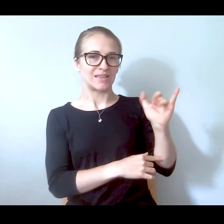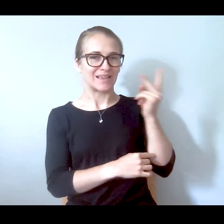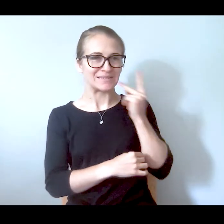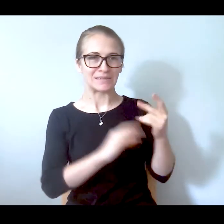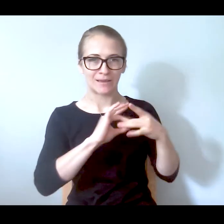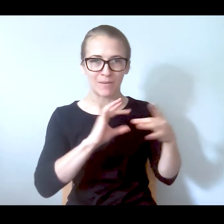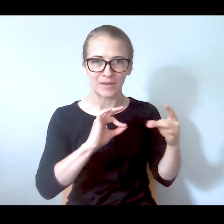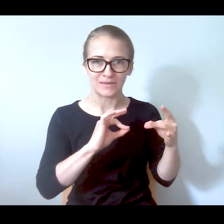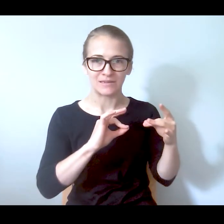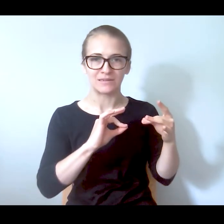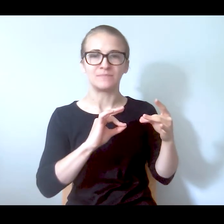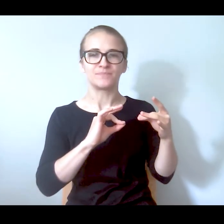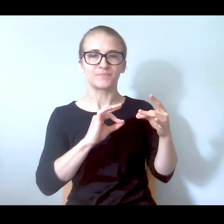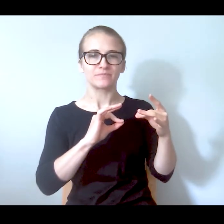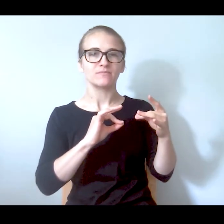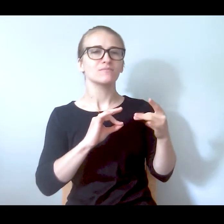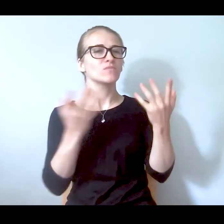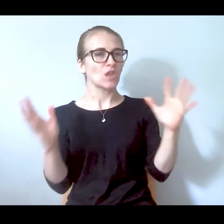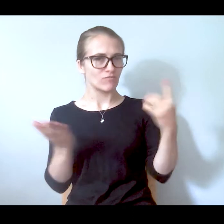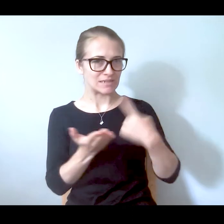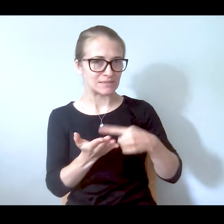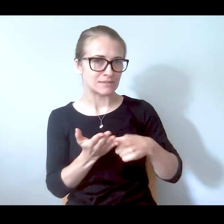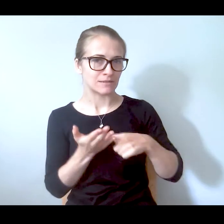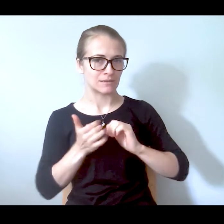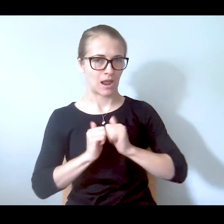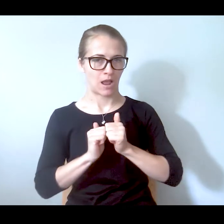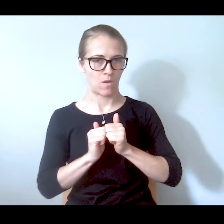talked about how one of the biggest obstacles is